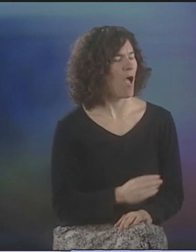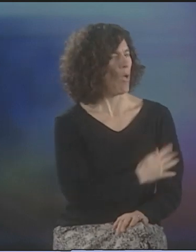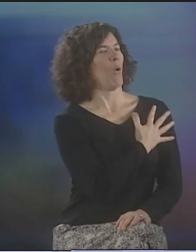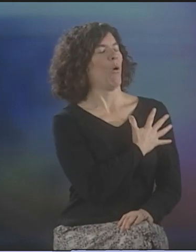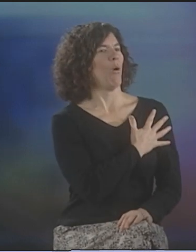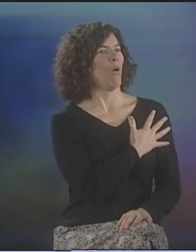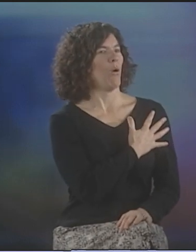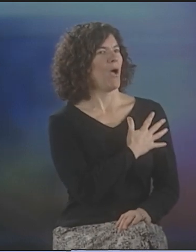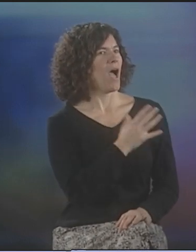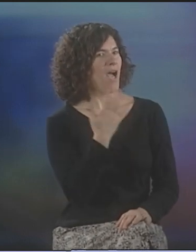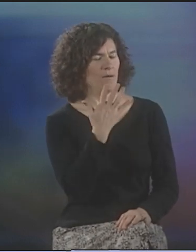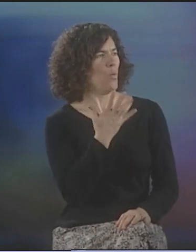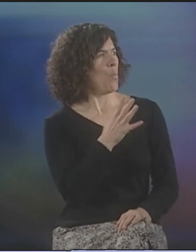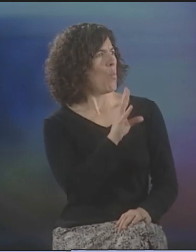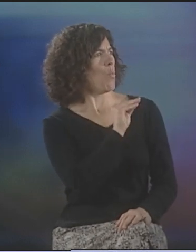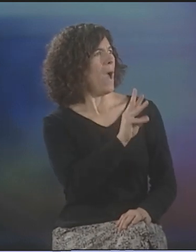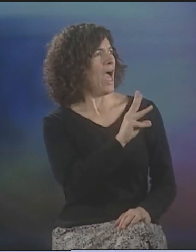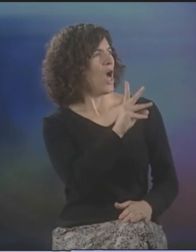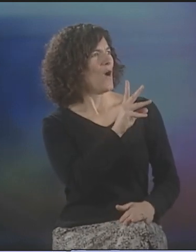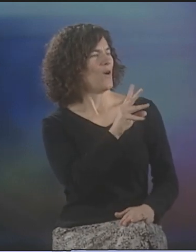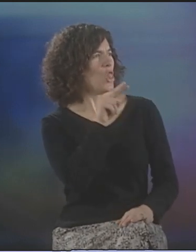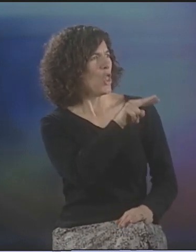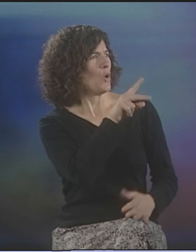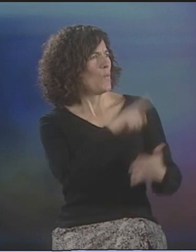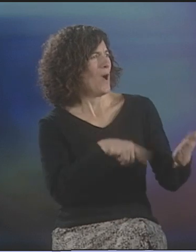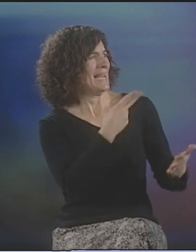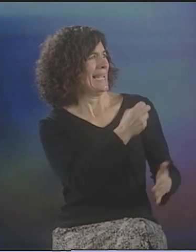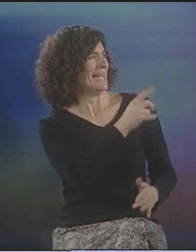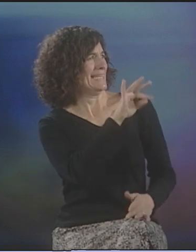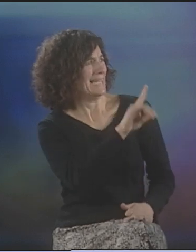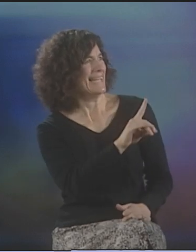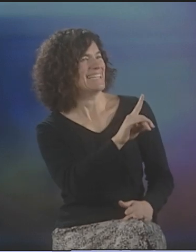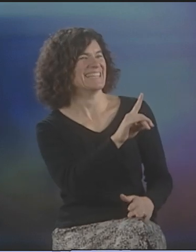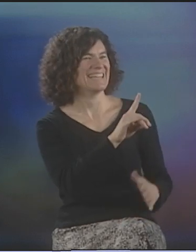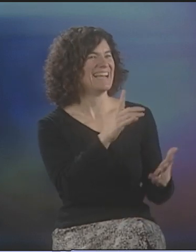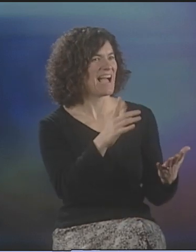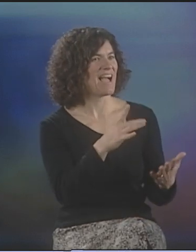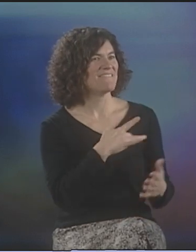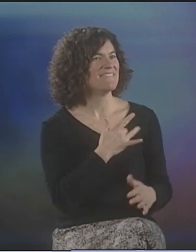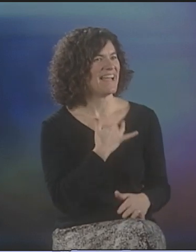OH, I--I JUST GOT GOOSEBUMPS. I THOUGHT, "WOW, LOOK WHAT HE JUST DID."